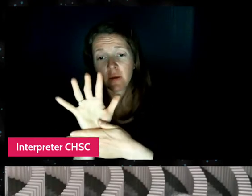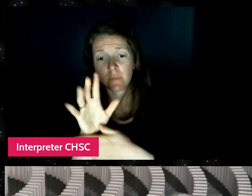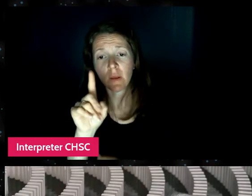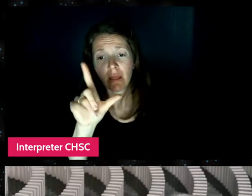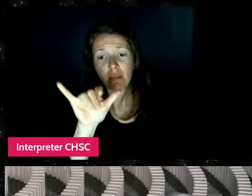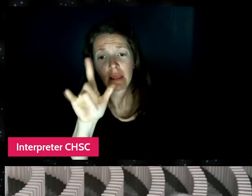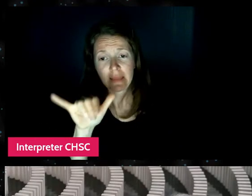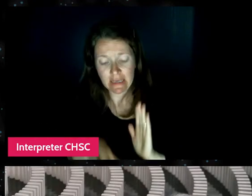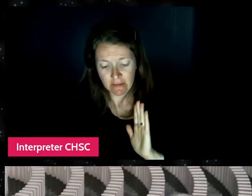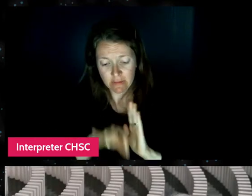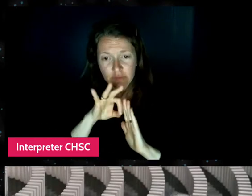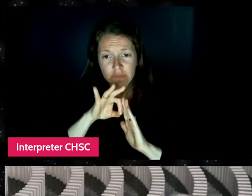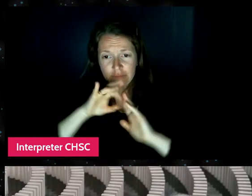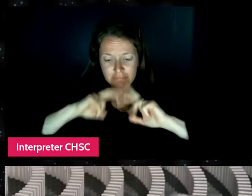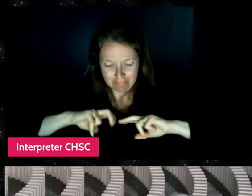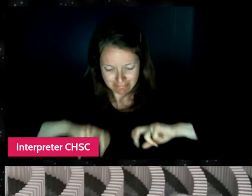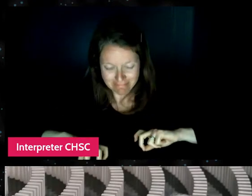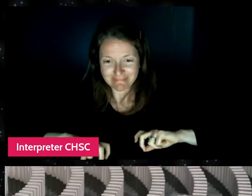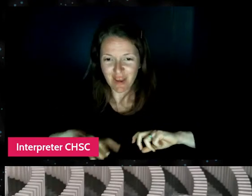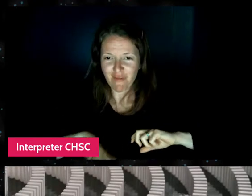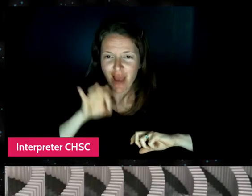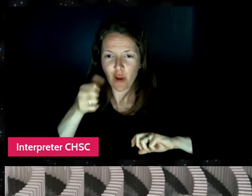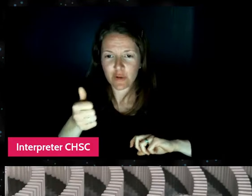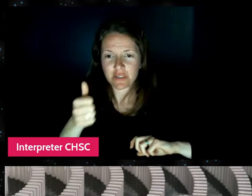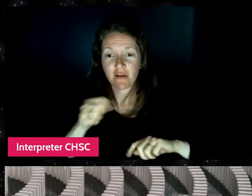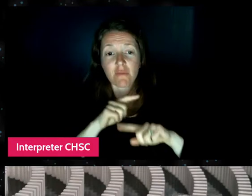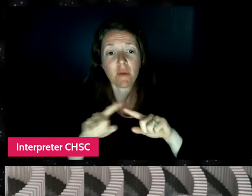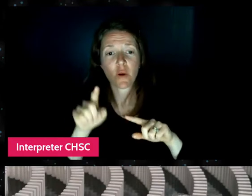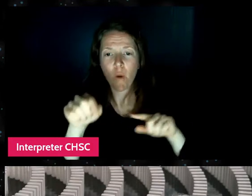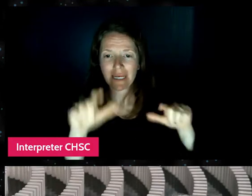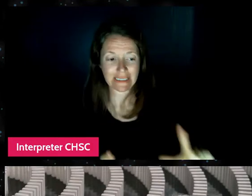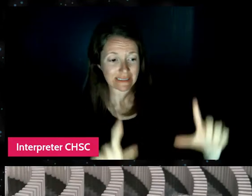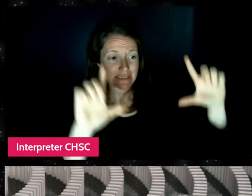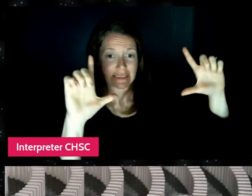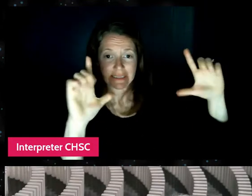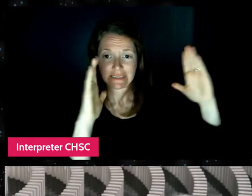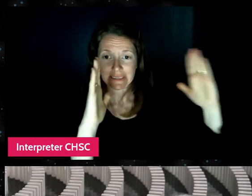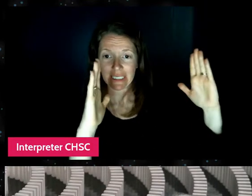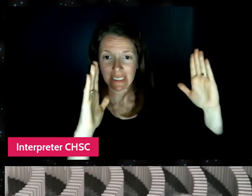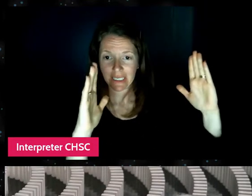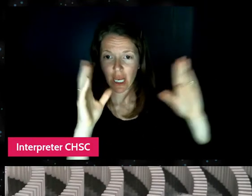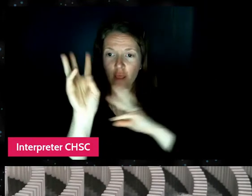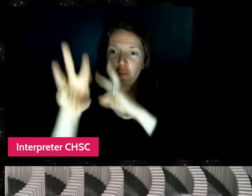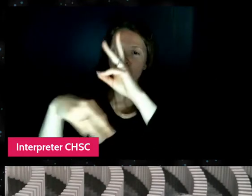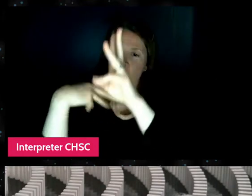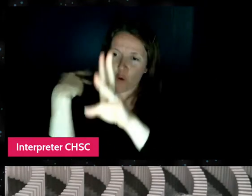in the movie, in the documentary, there's a scene where the world discovers who Hevesh5 is.